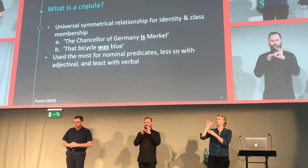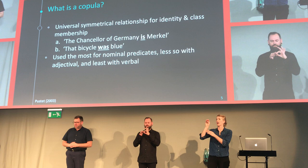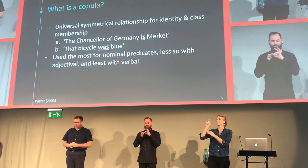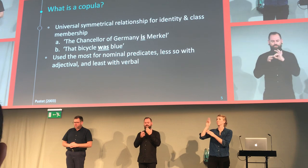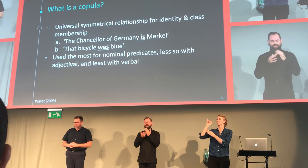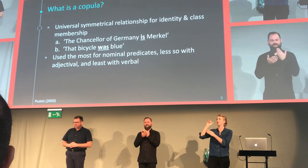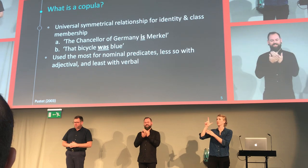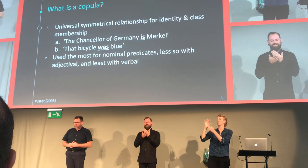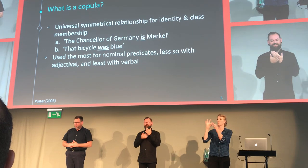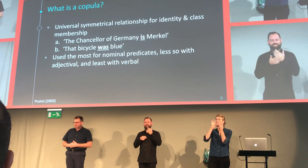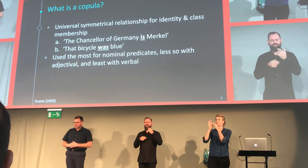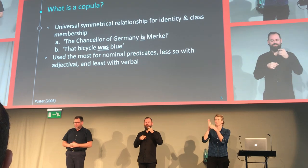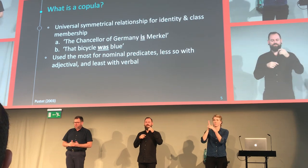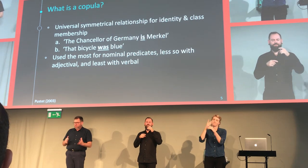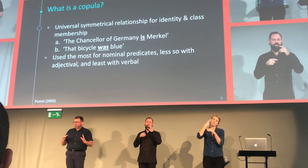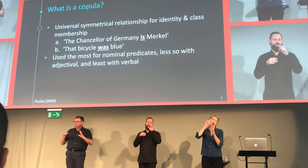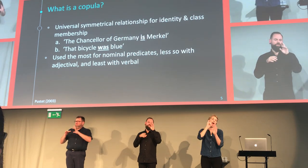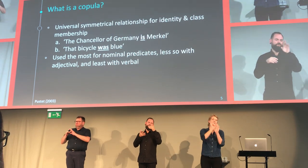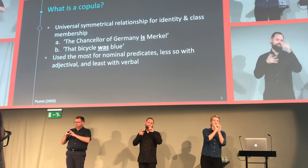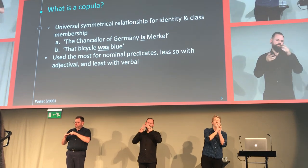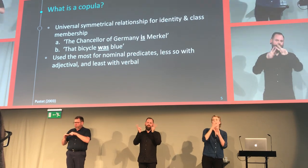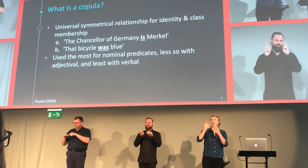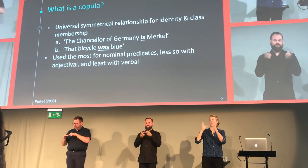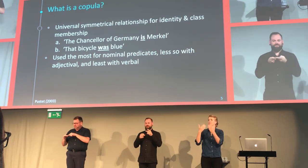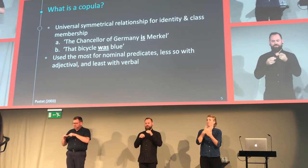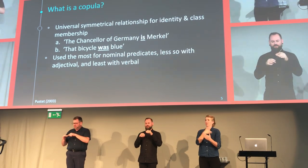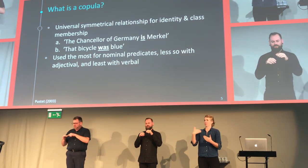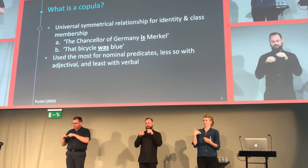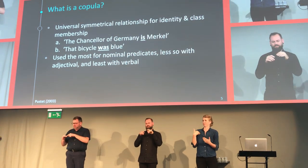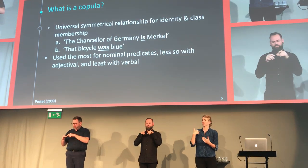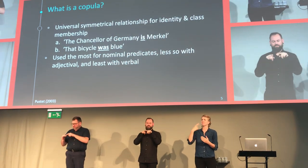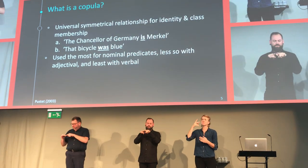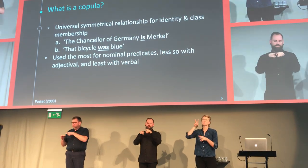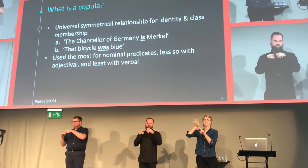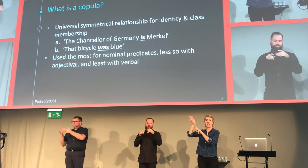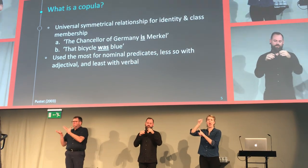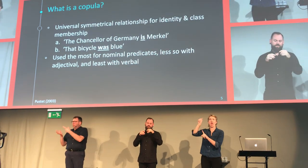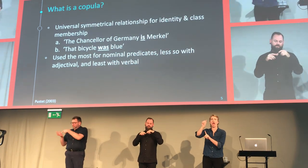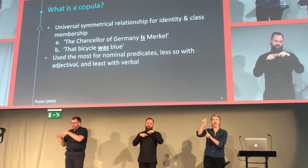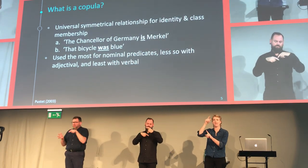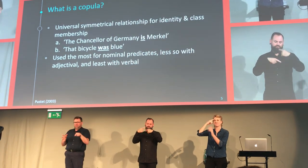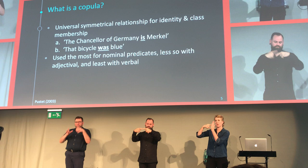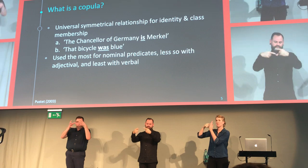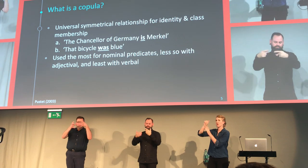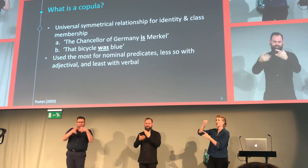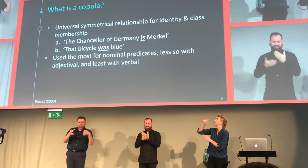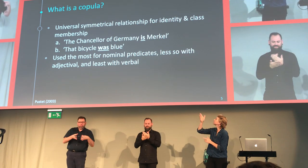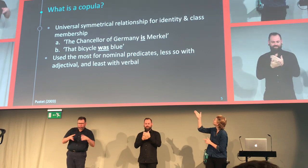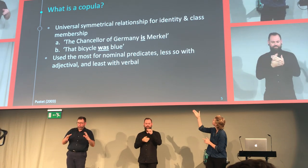The copula is a universal symmetrical relationship between an identity and a class membership.